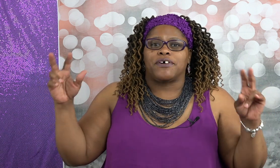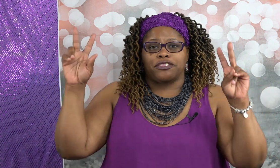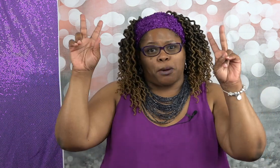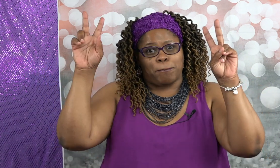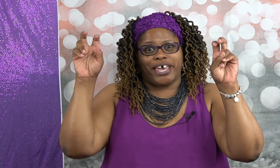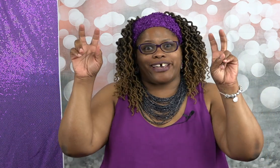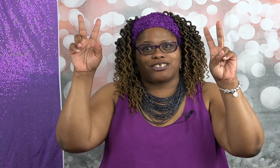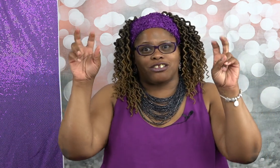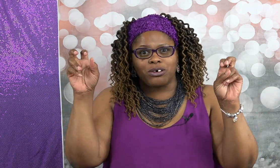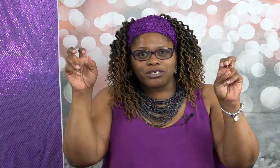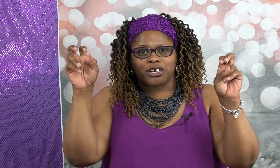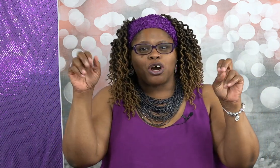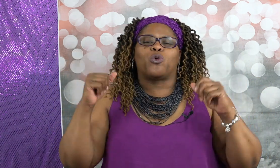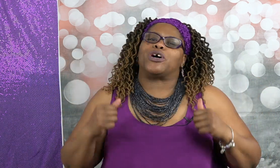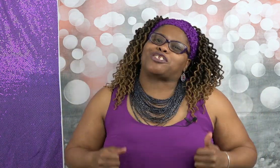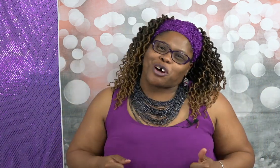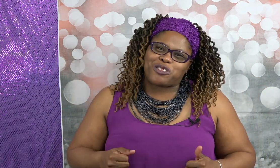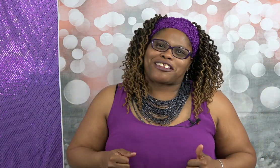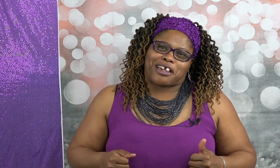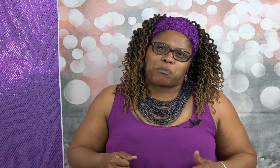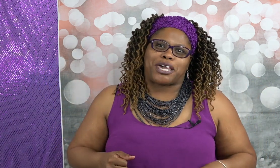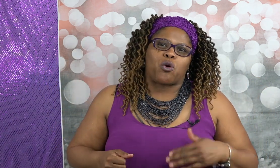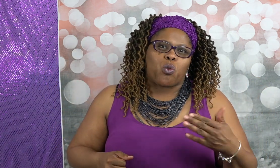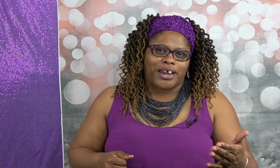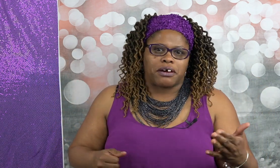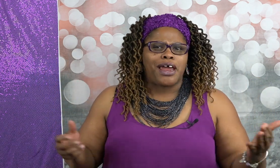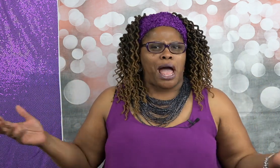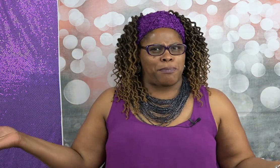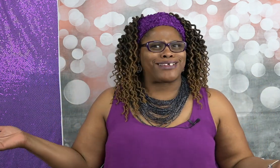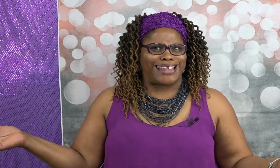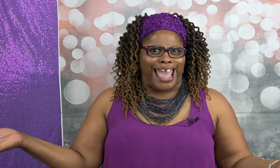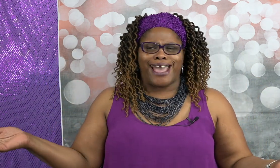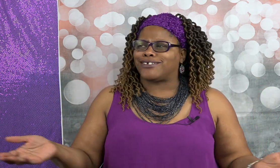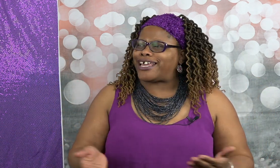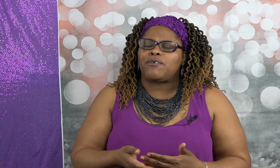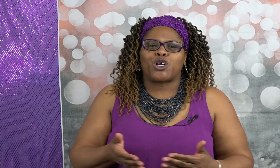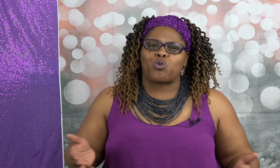The Biggest Loser was so that there'd be a winner how about that like even the